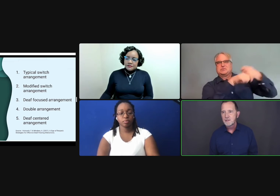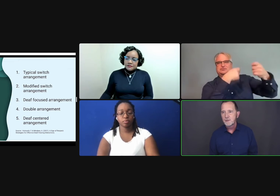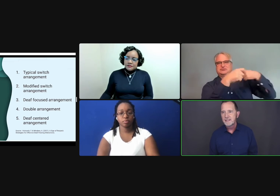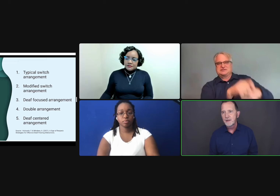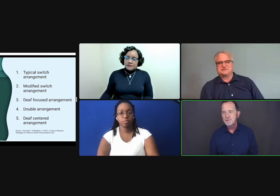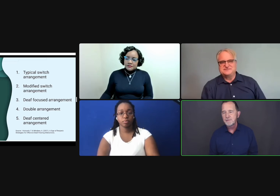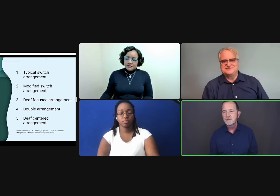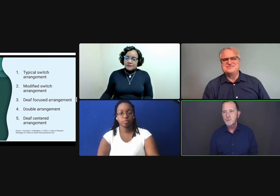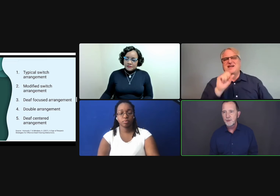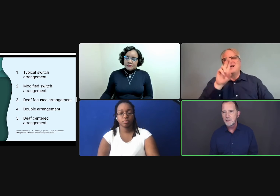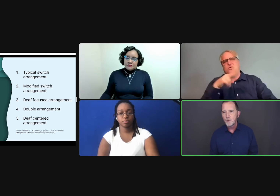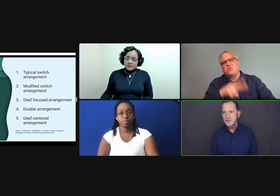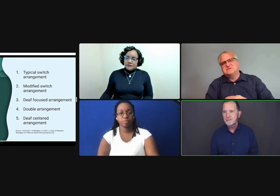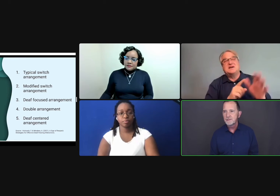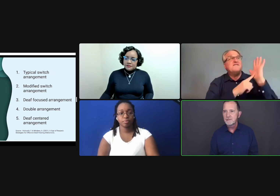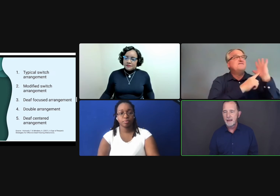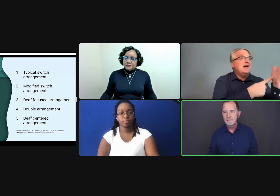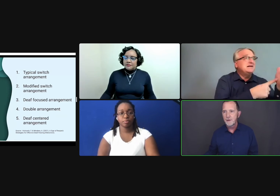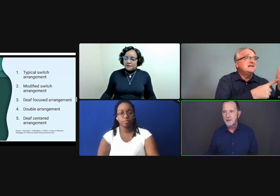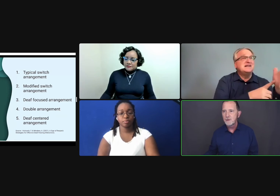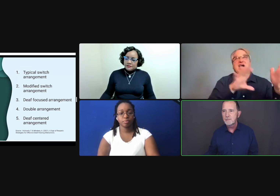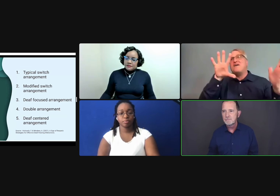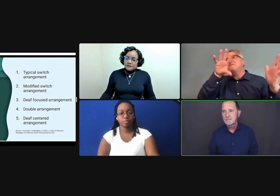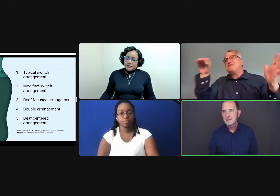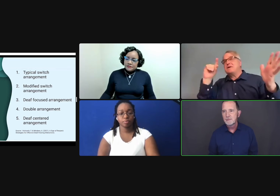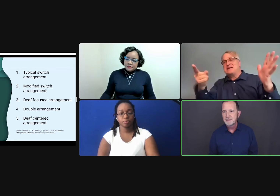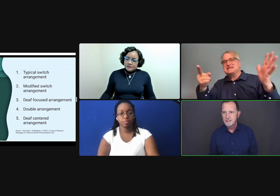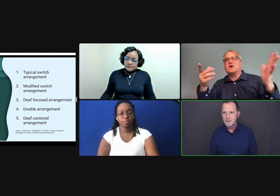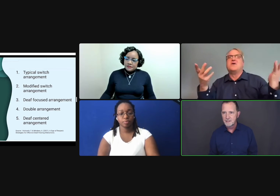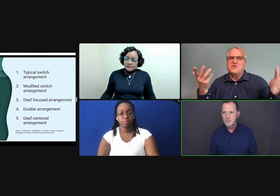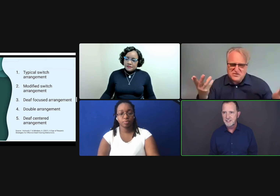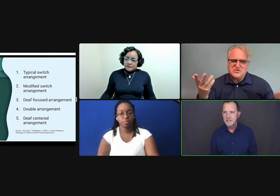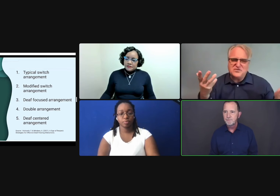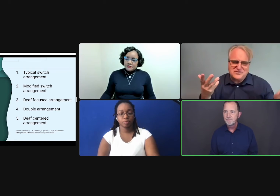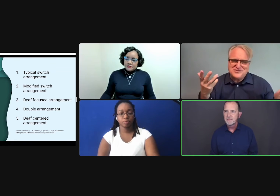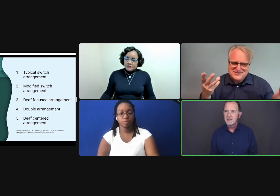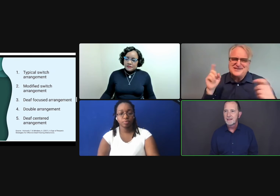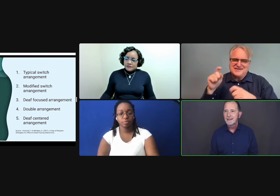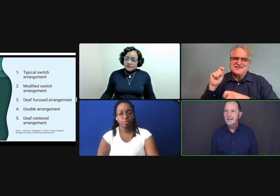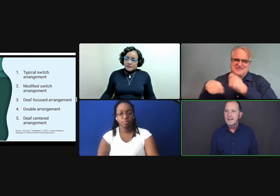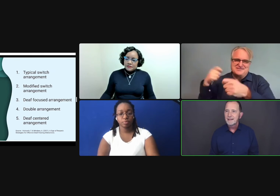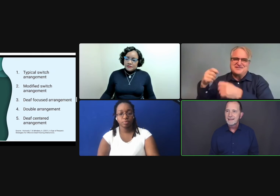So in this arrangement, you switch according to how the hearing participants switch.